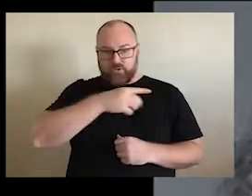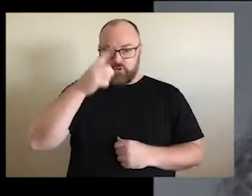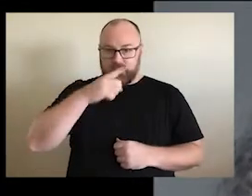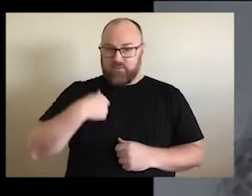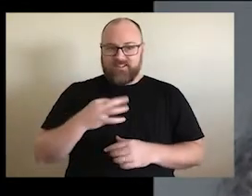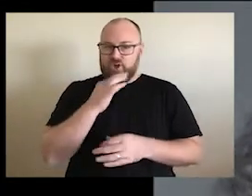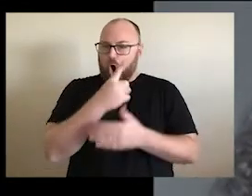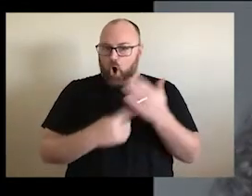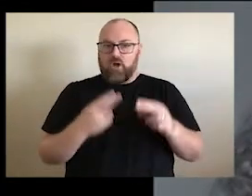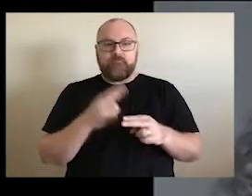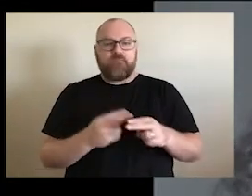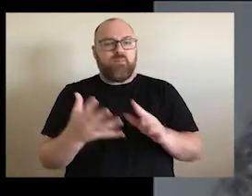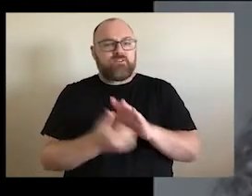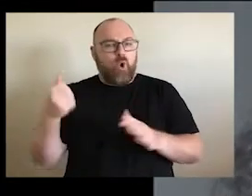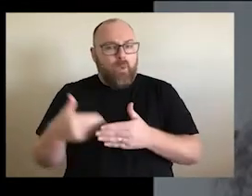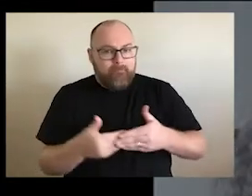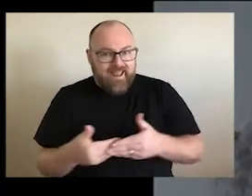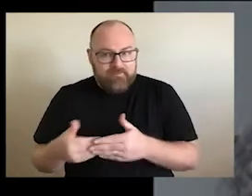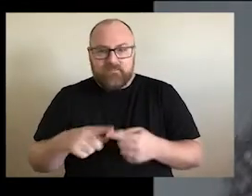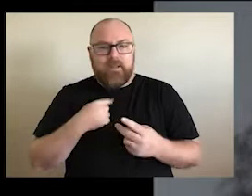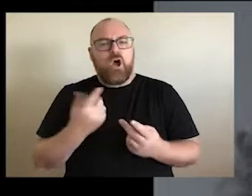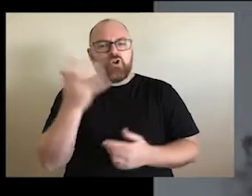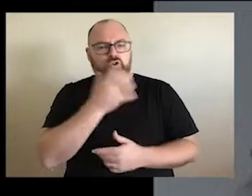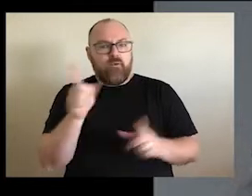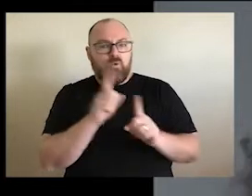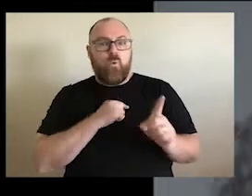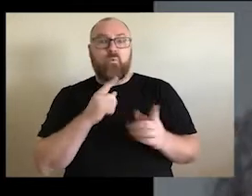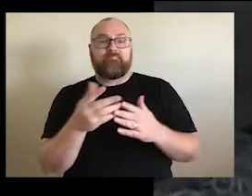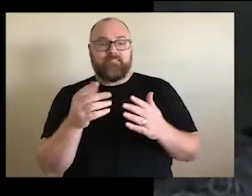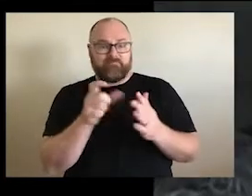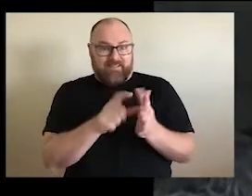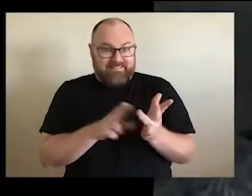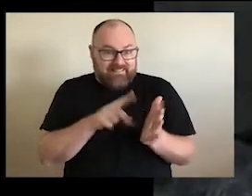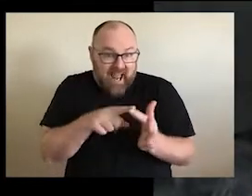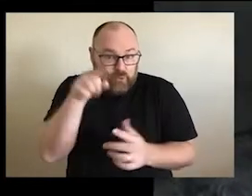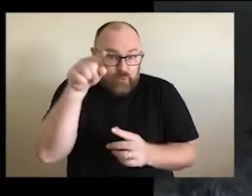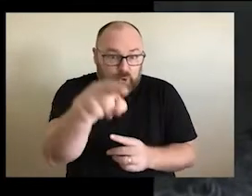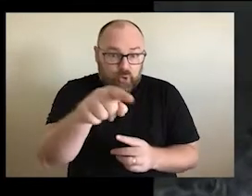this isn't just for stolen babies, but this is sorry for what we've done for you. When somebody says, sorry